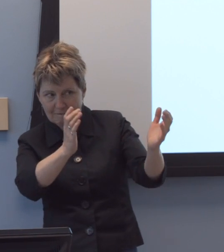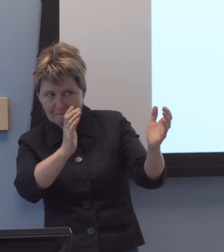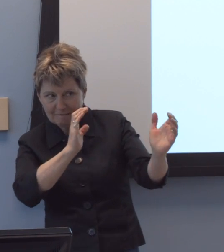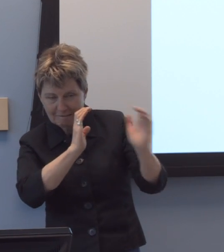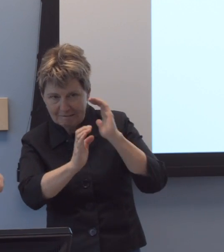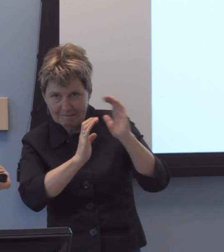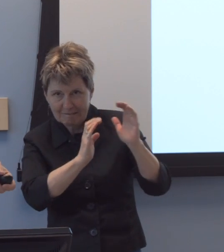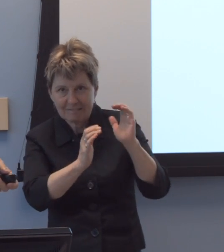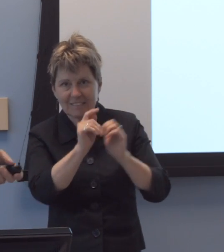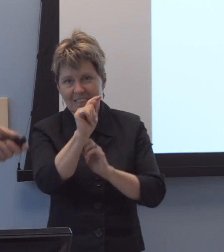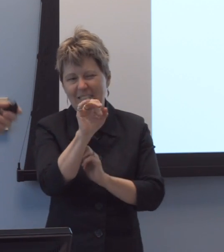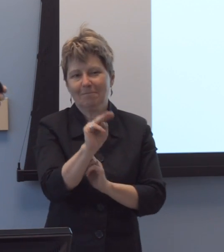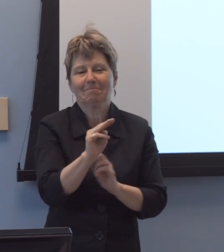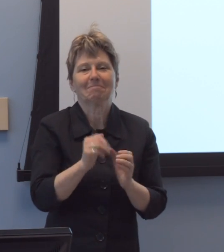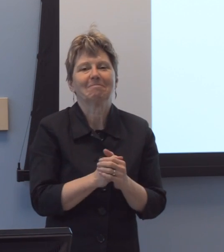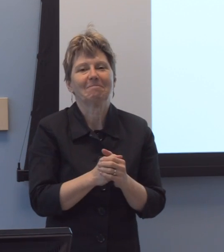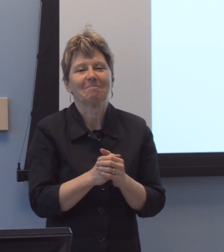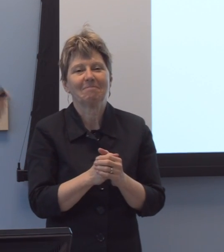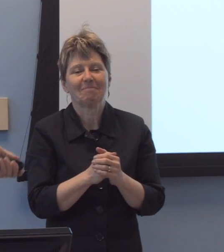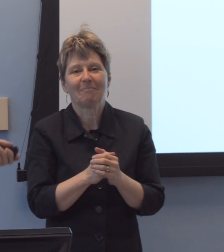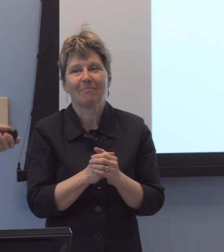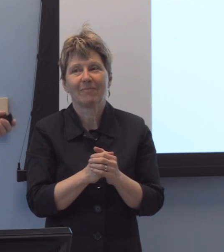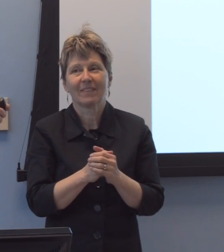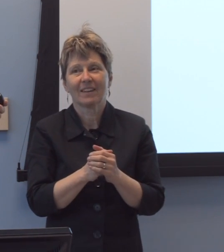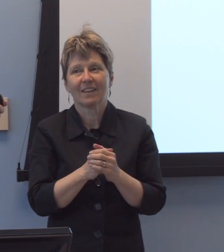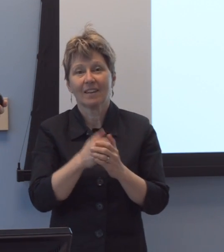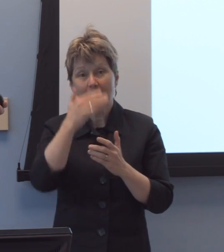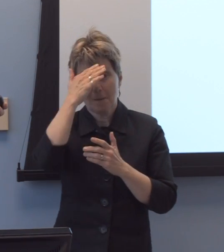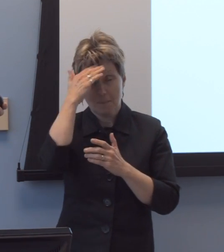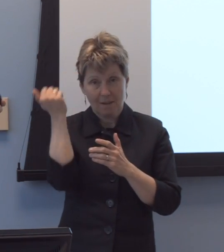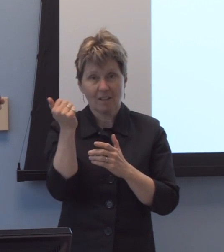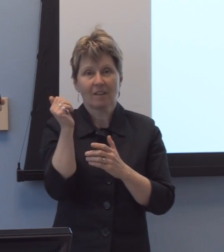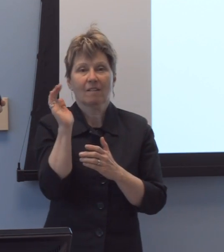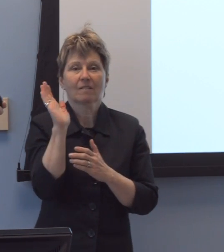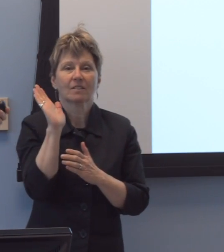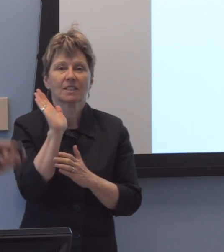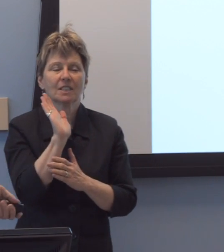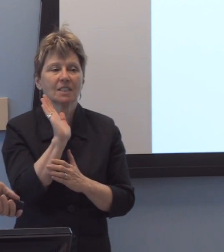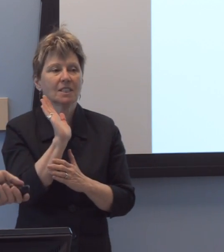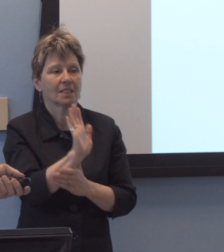Um, and, but because of his just persistence